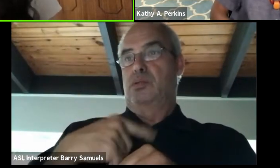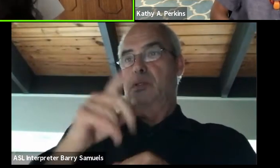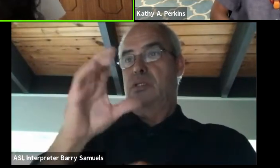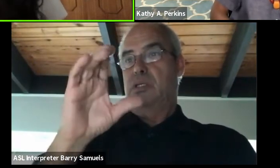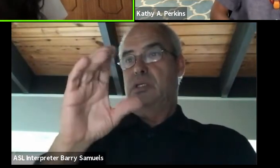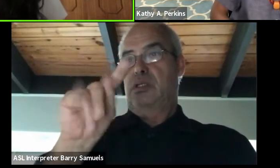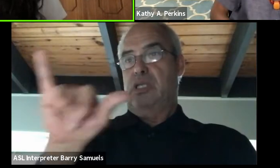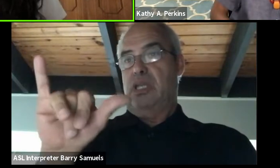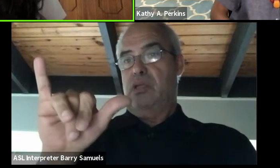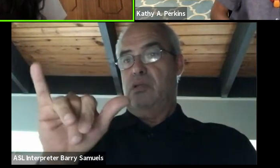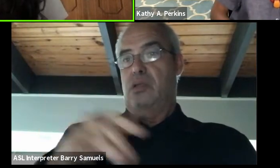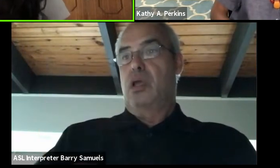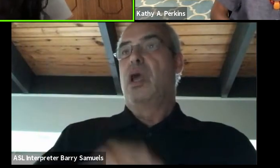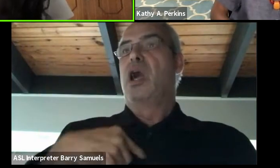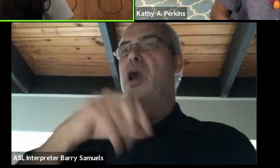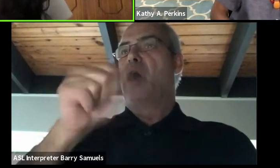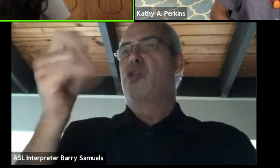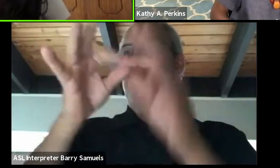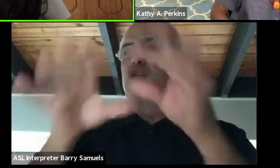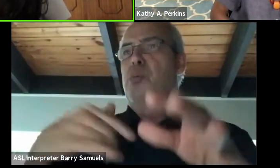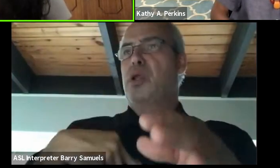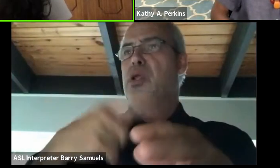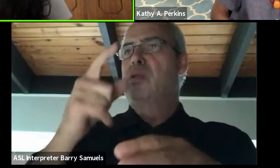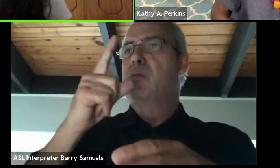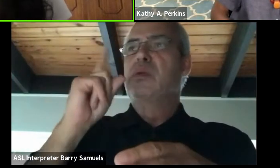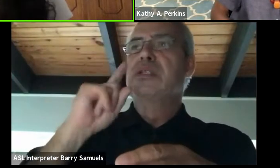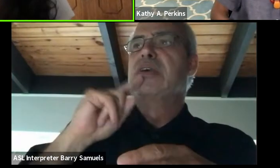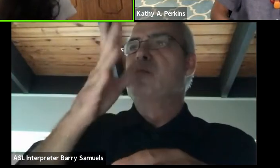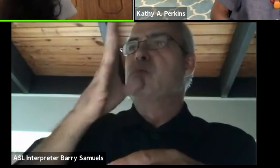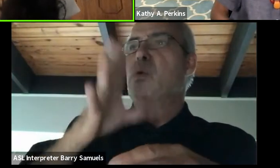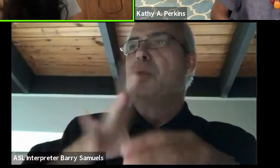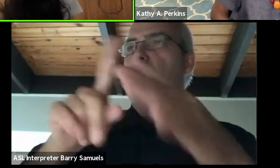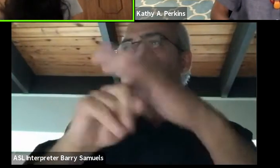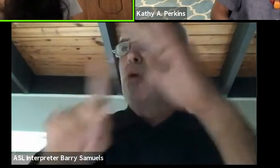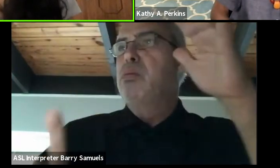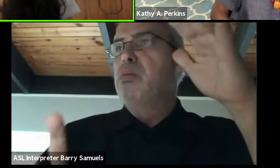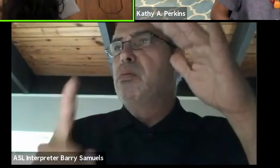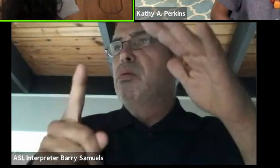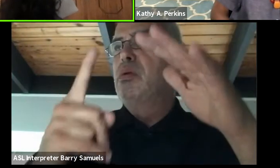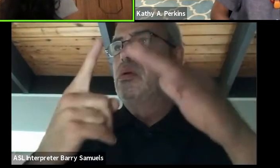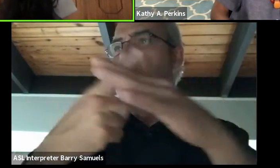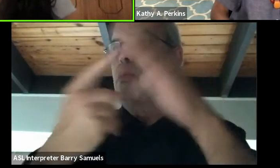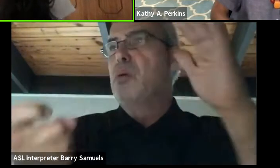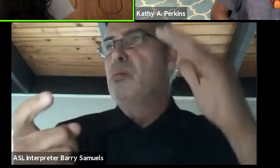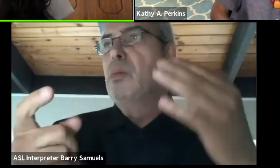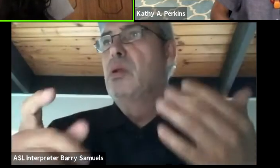or Uganda , for example. So, this is more often a softball question for you. I'd be curious to hear,